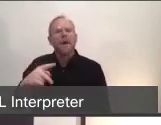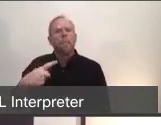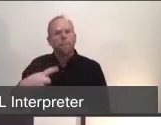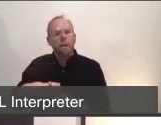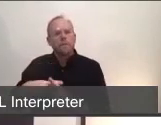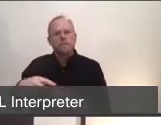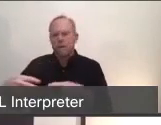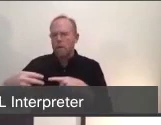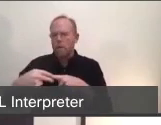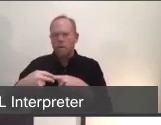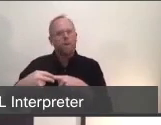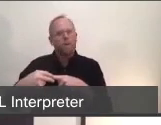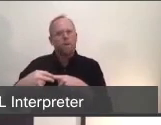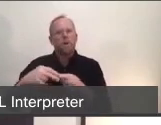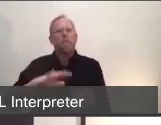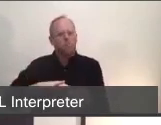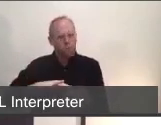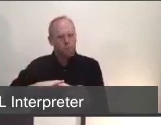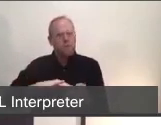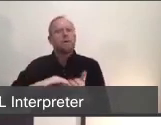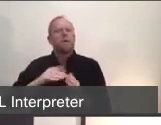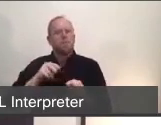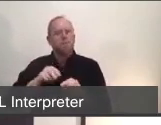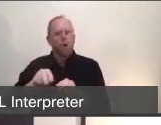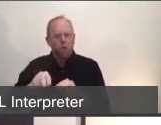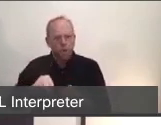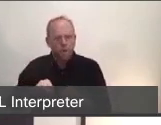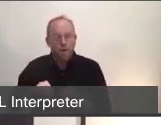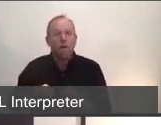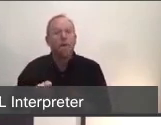outside of the hospital is getting much better as we learn more about COVID-19.